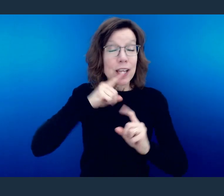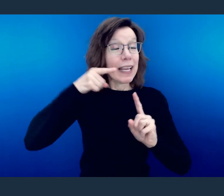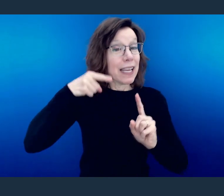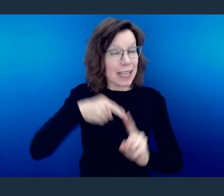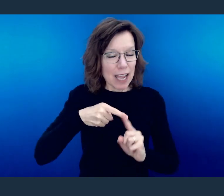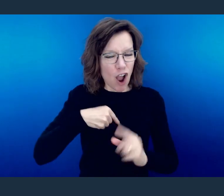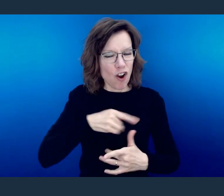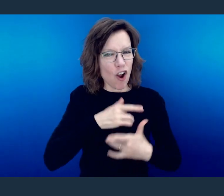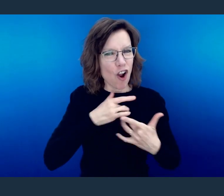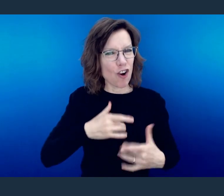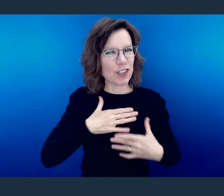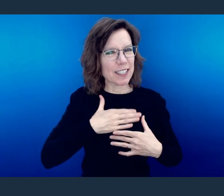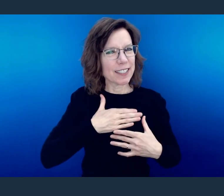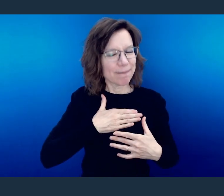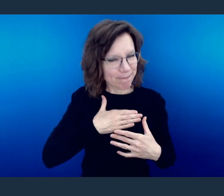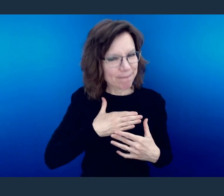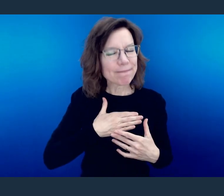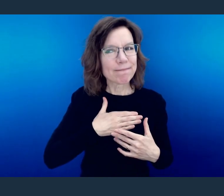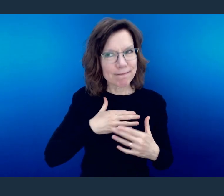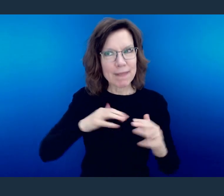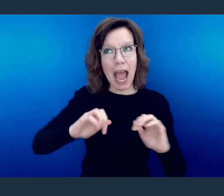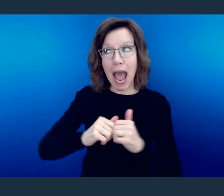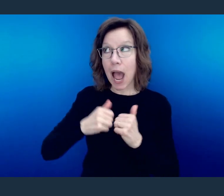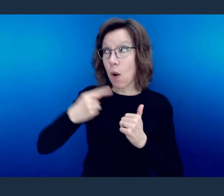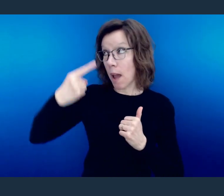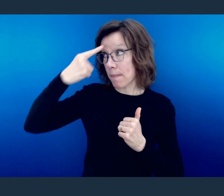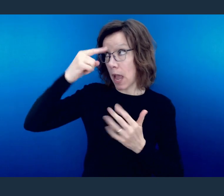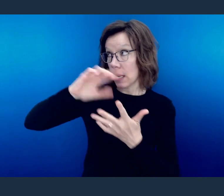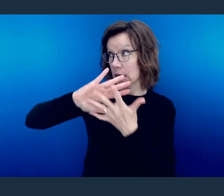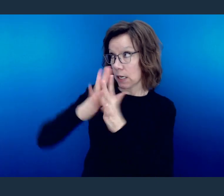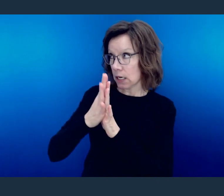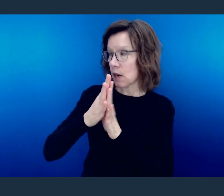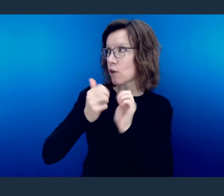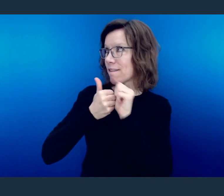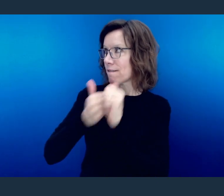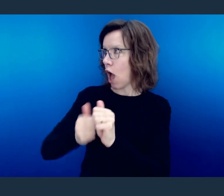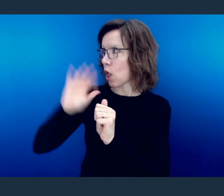See, how you think allows you to judge the situations you're in through the lens of the